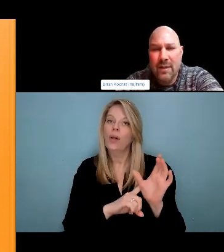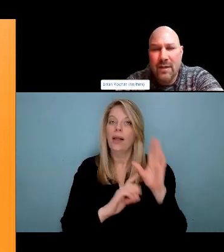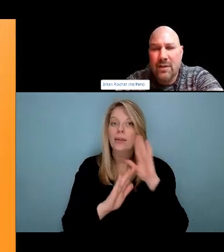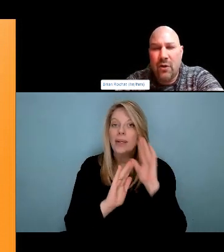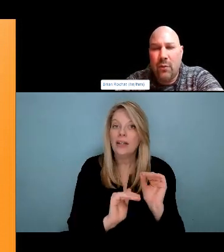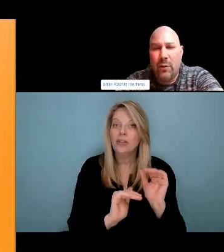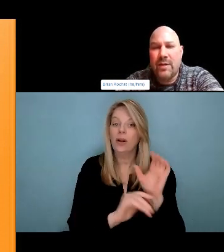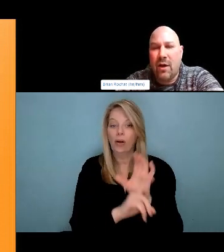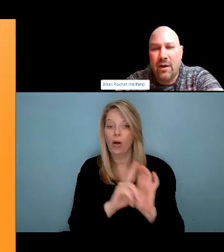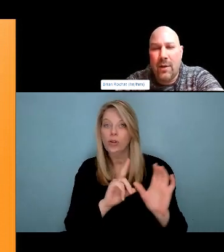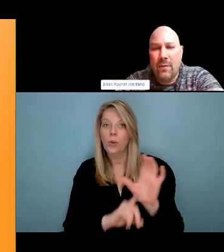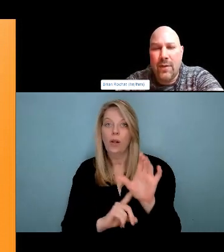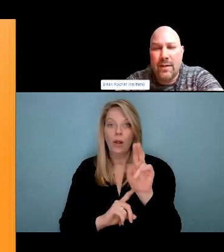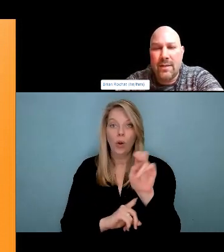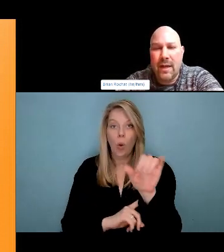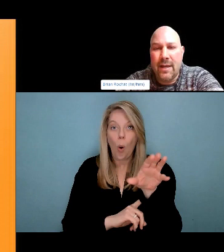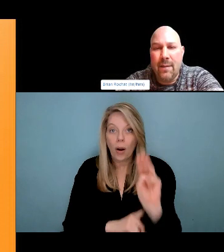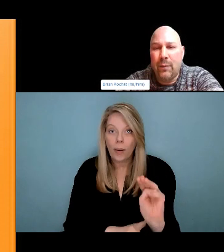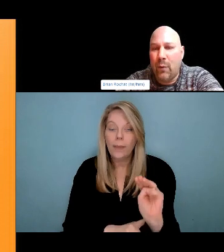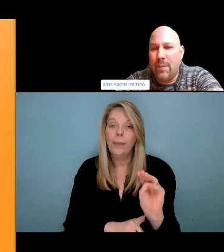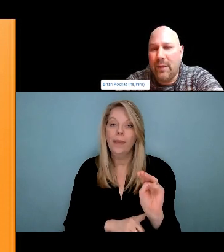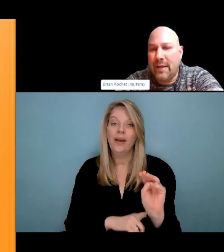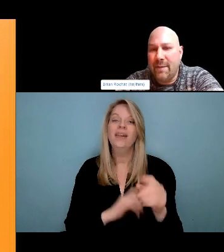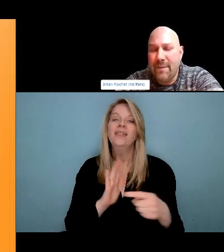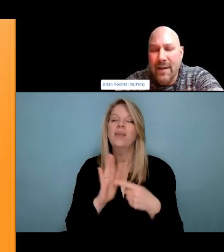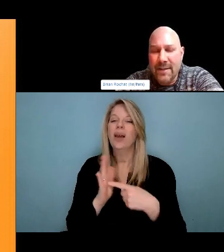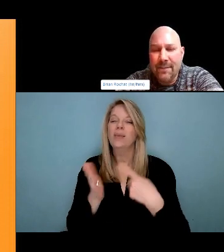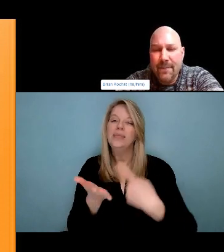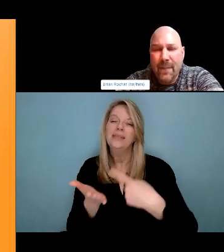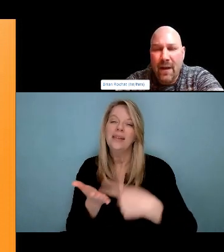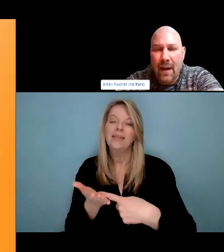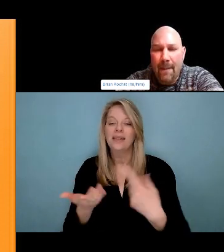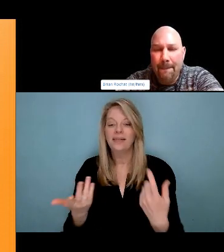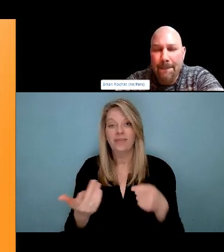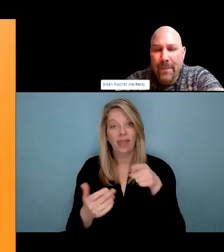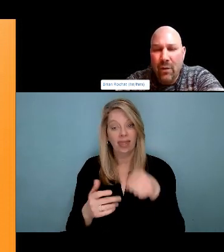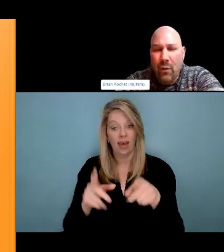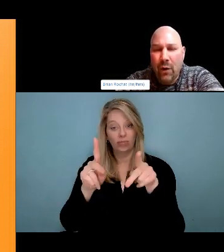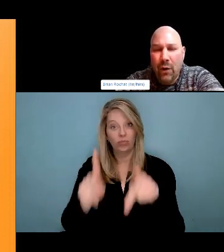And we're not going to go through the briefing the policy brief here but I do encourage folks